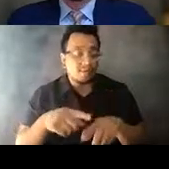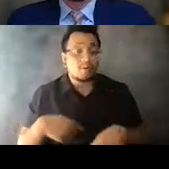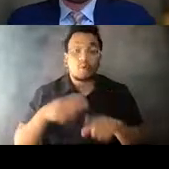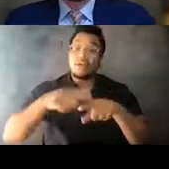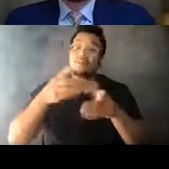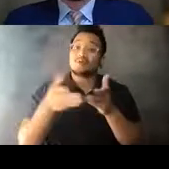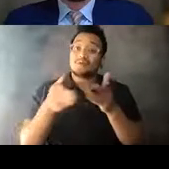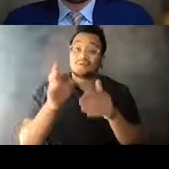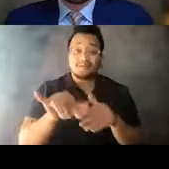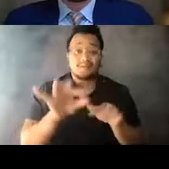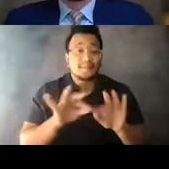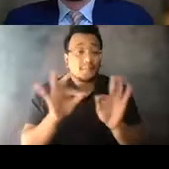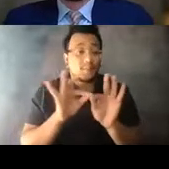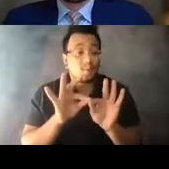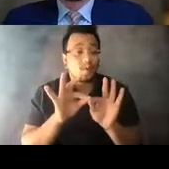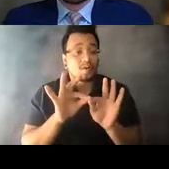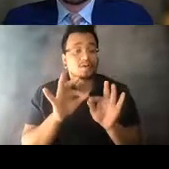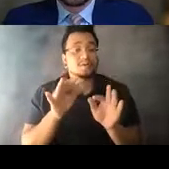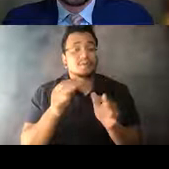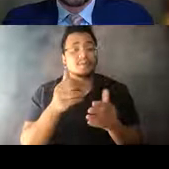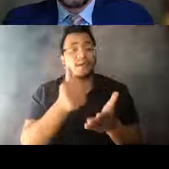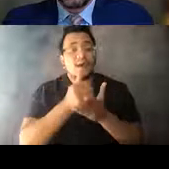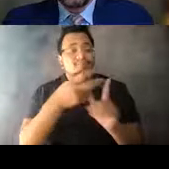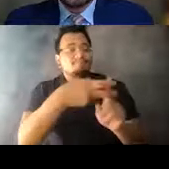14:32:30 is a key factor in attracting those choice riders back to the network.